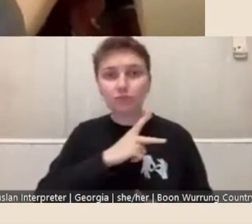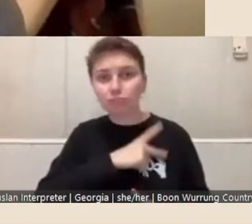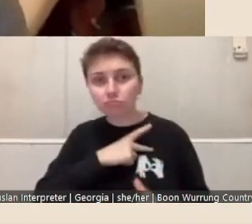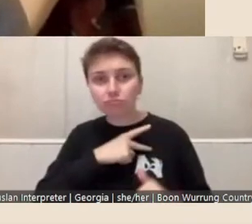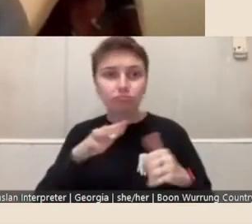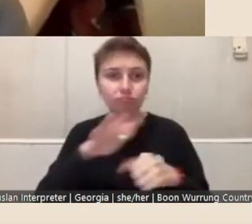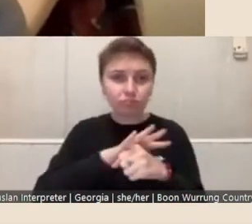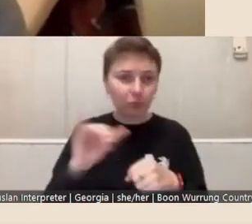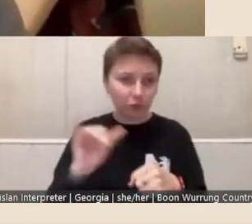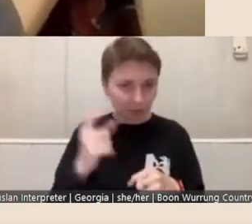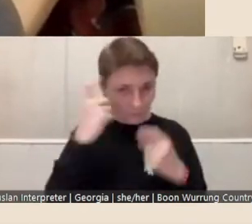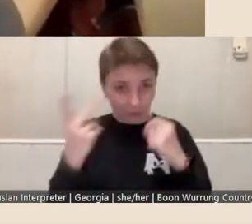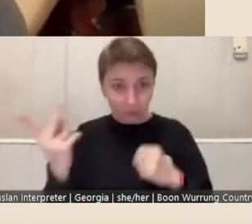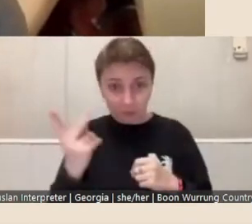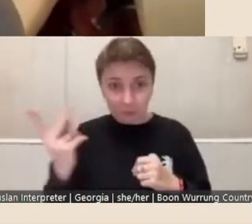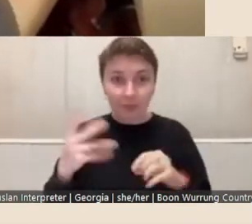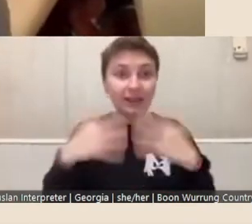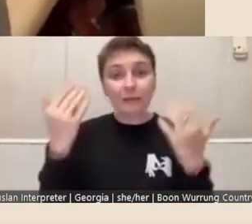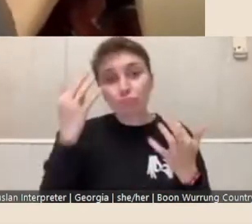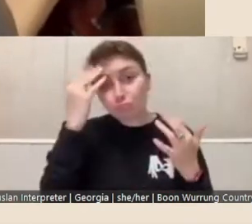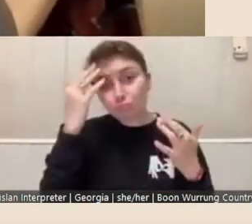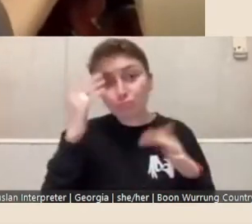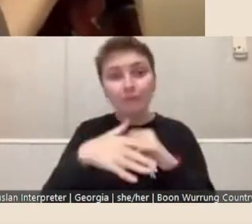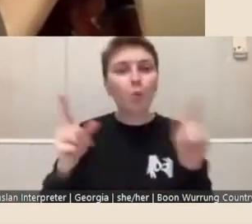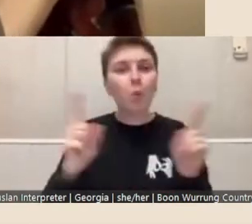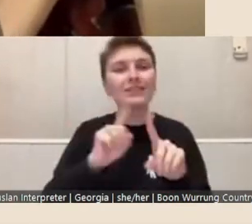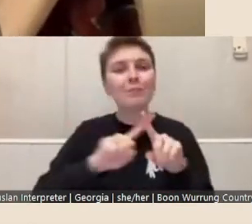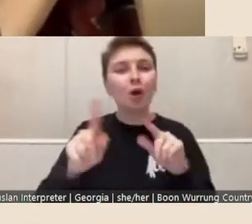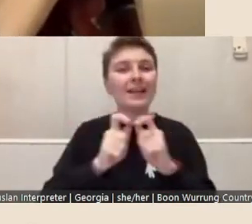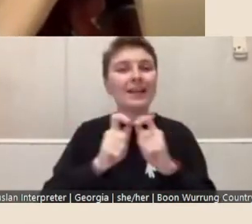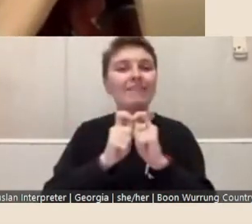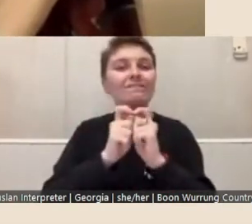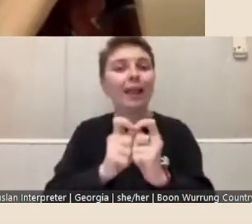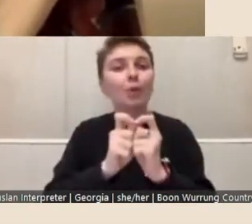any particular thoughts on what's most valuable in thinking about references?